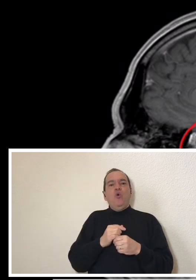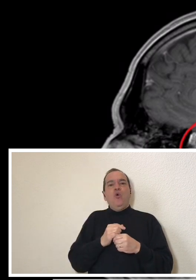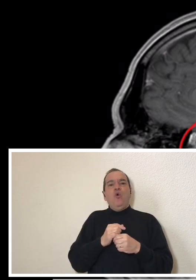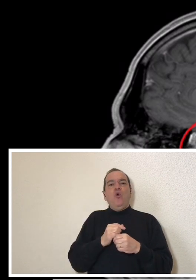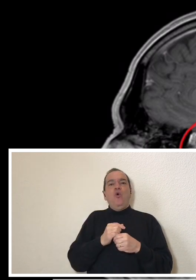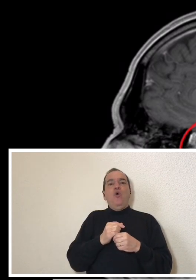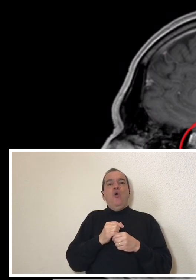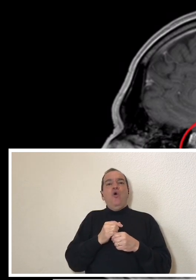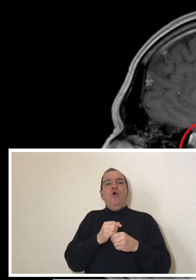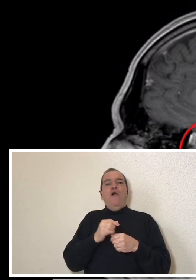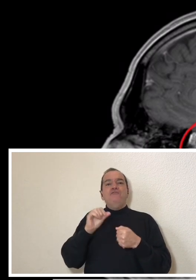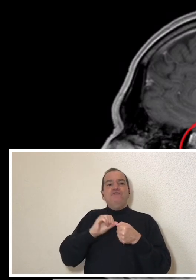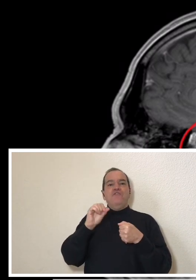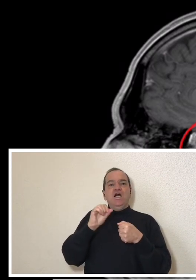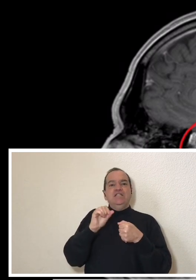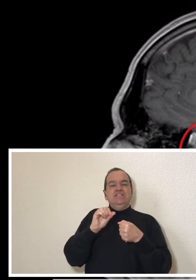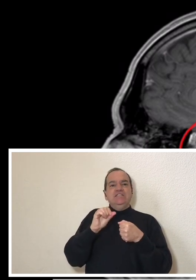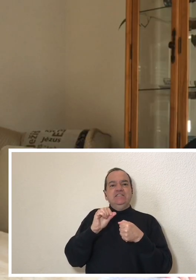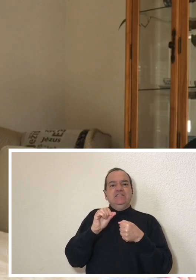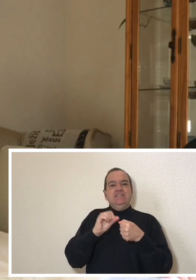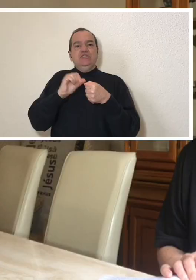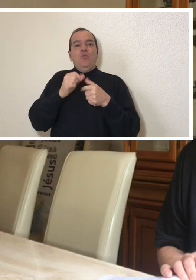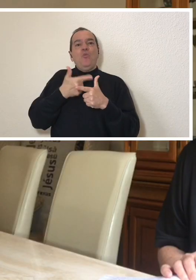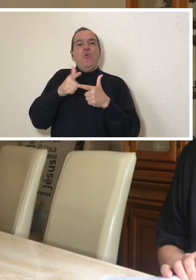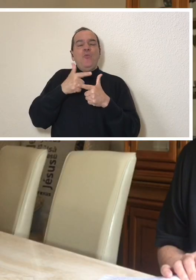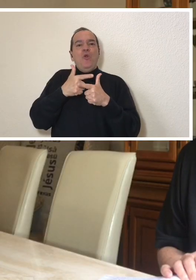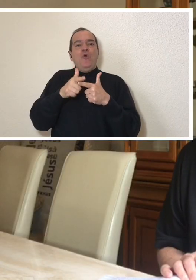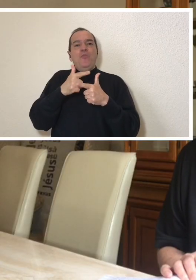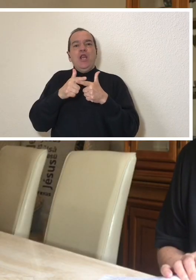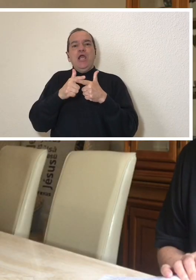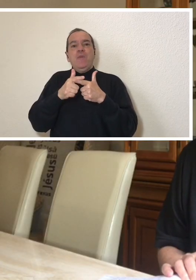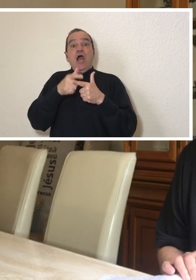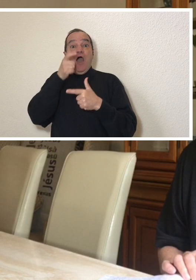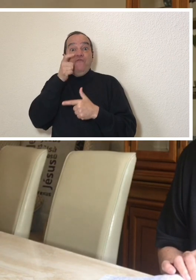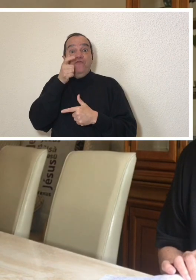the two main arteries which irrigate the brain,